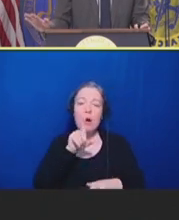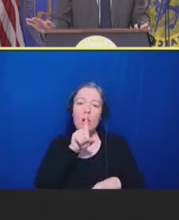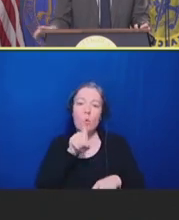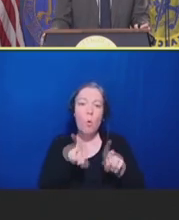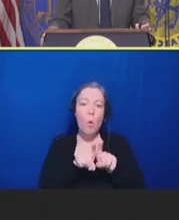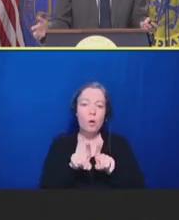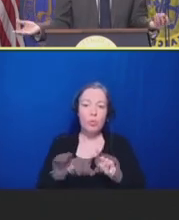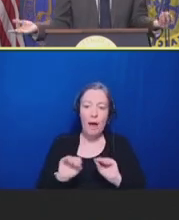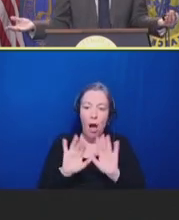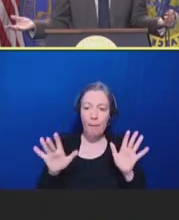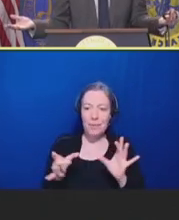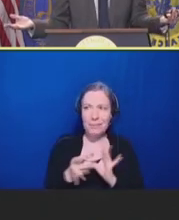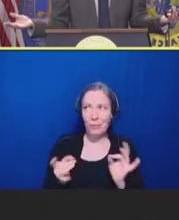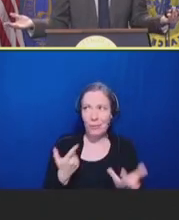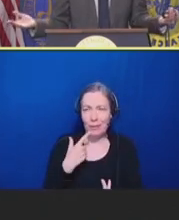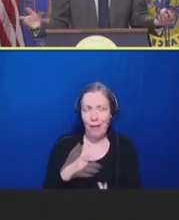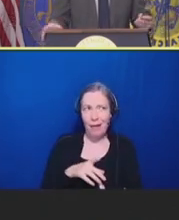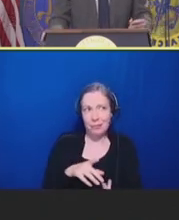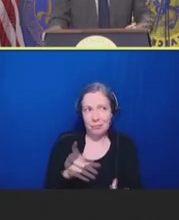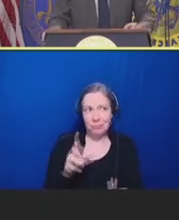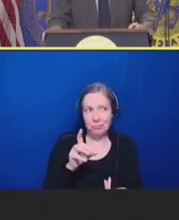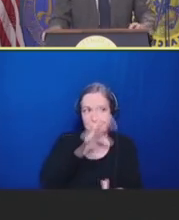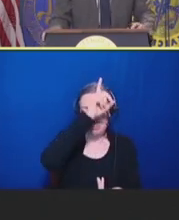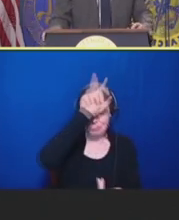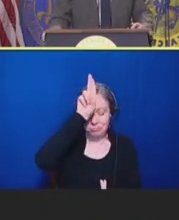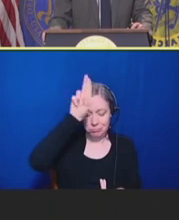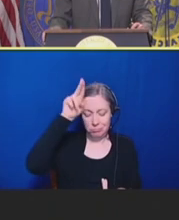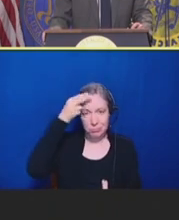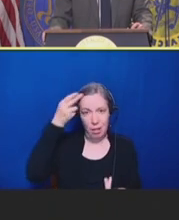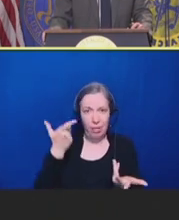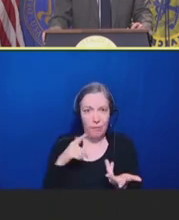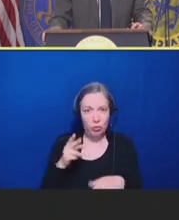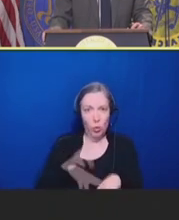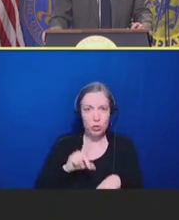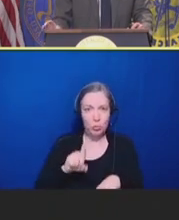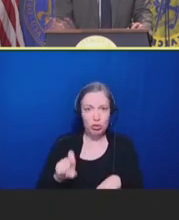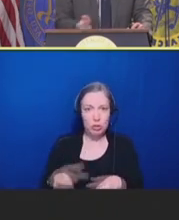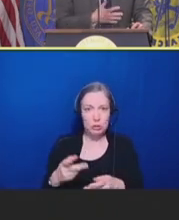like with "Duh", of course we should care about that. But, you know, research from psychological